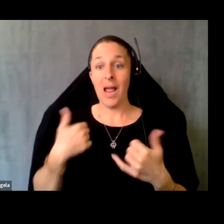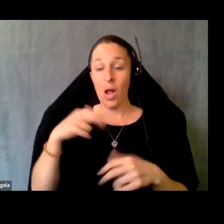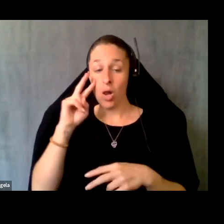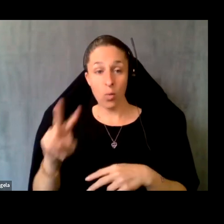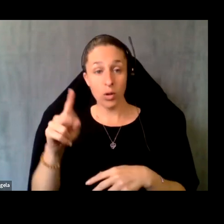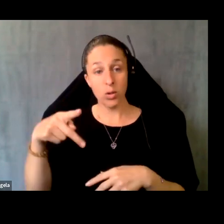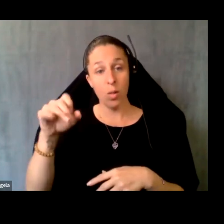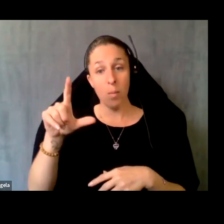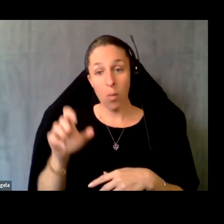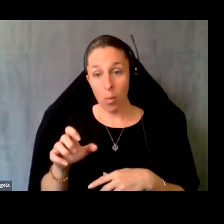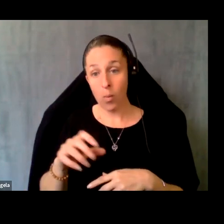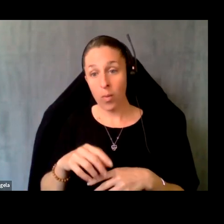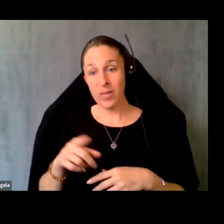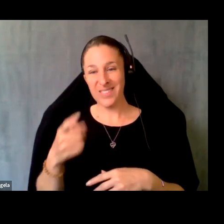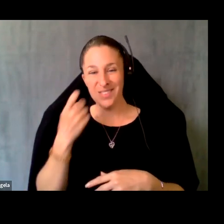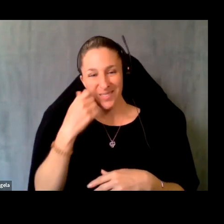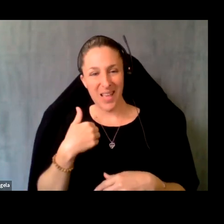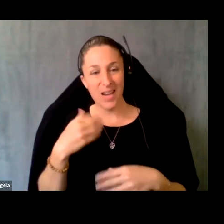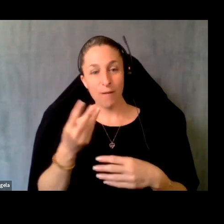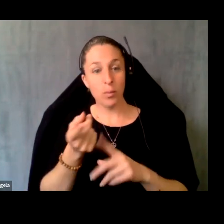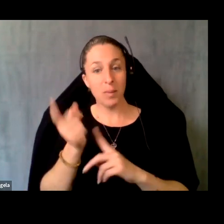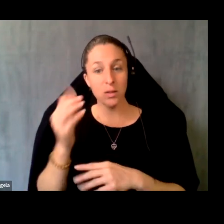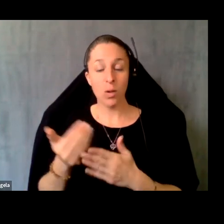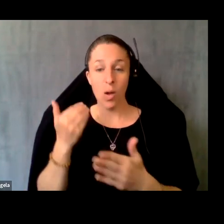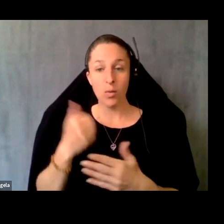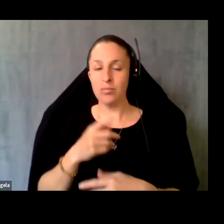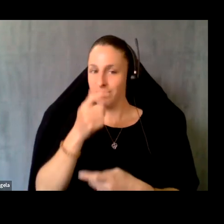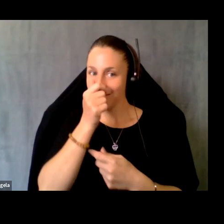and conducted just a few minutes ago, and it's very interesting to see the populations you all